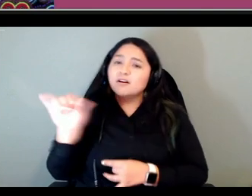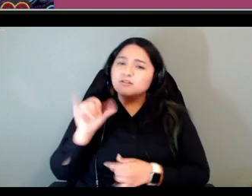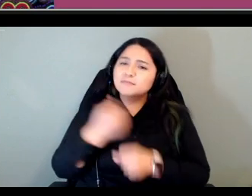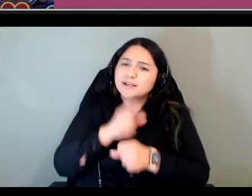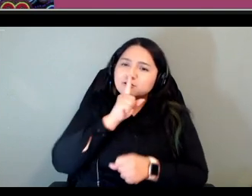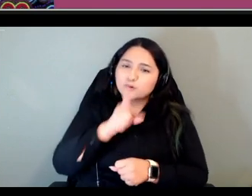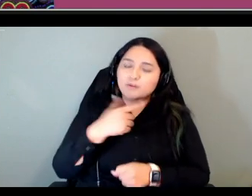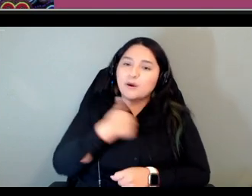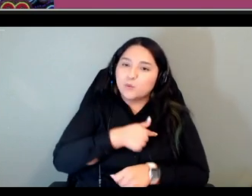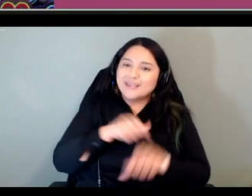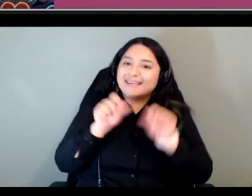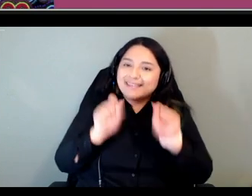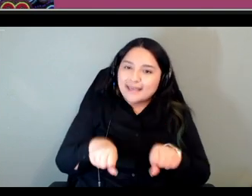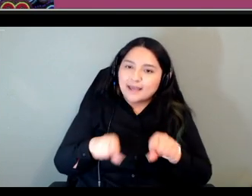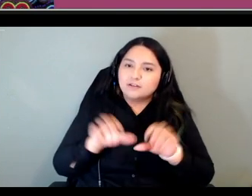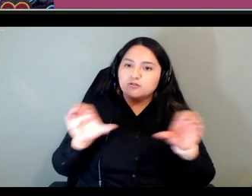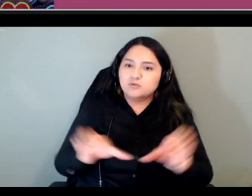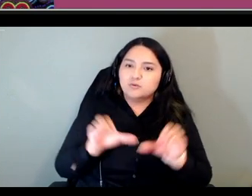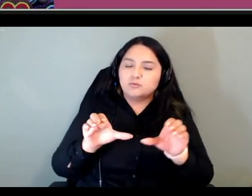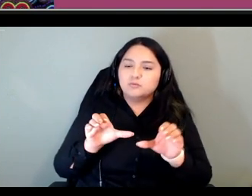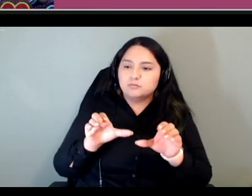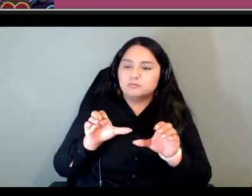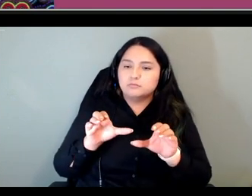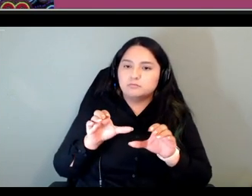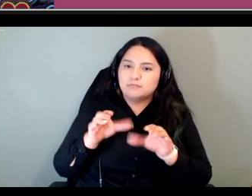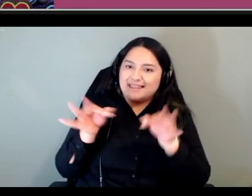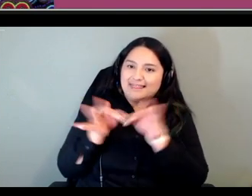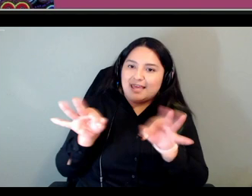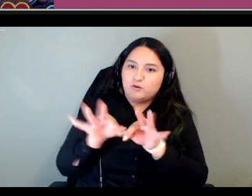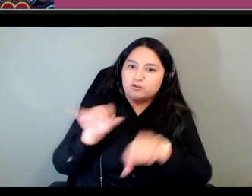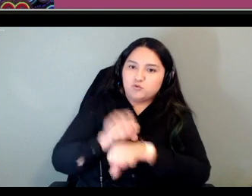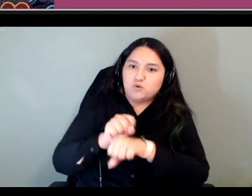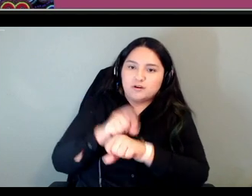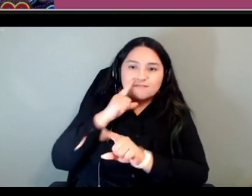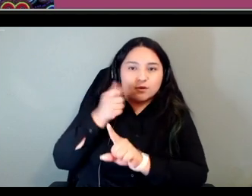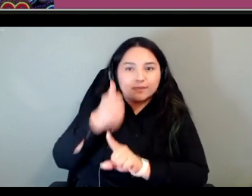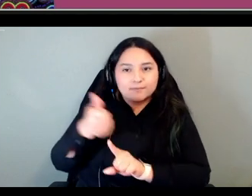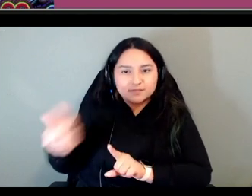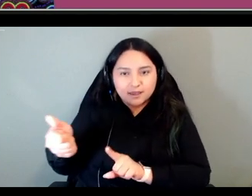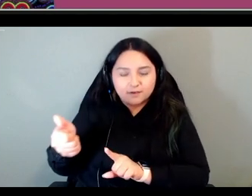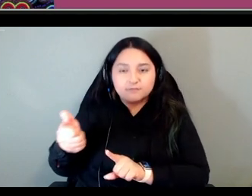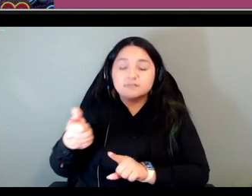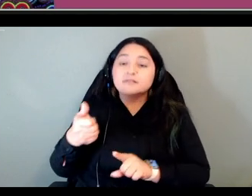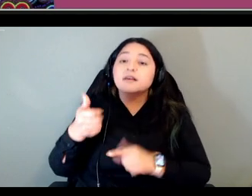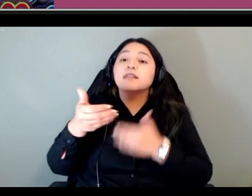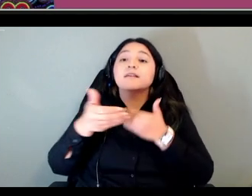language work for ourselves so that as we move forward we might be able to better adapt